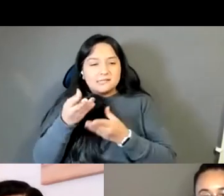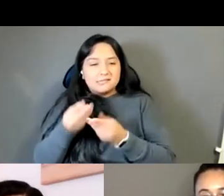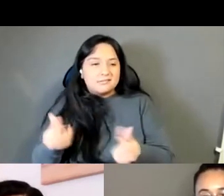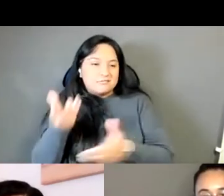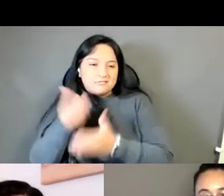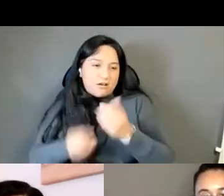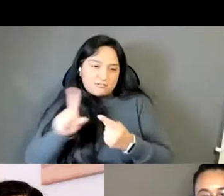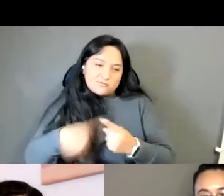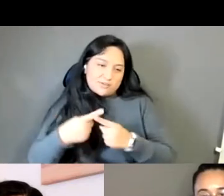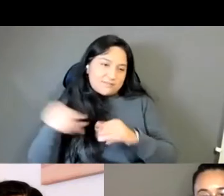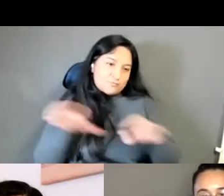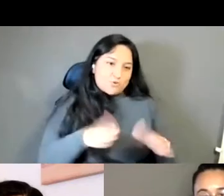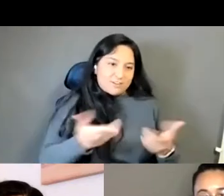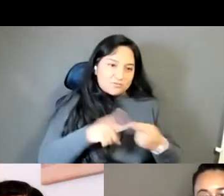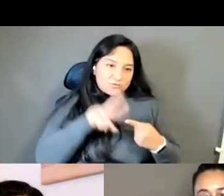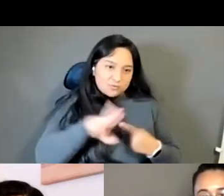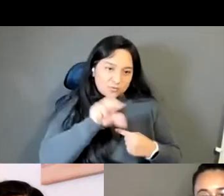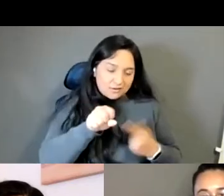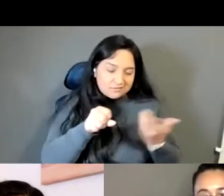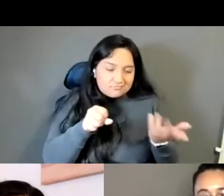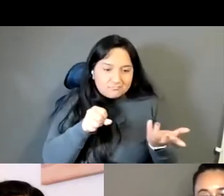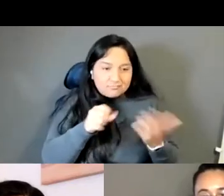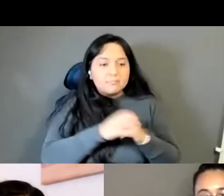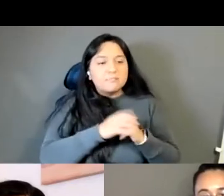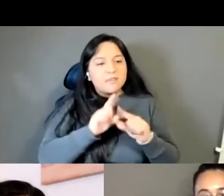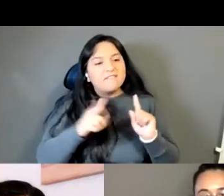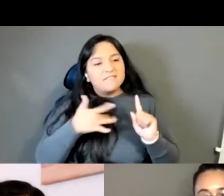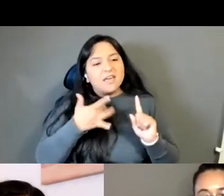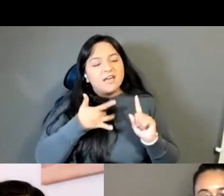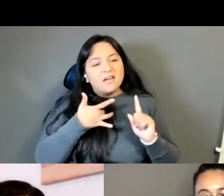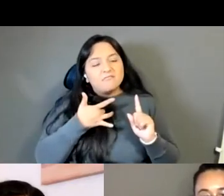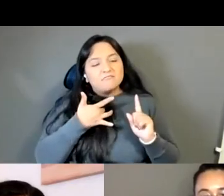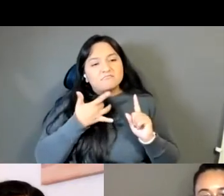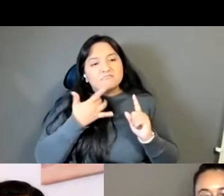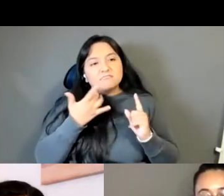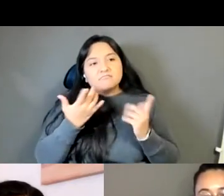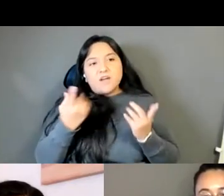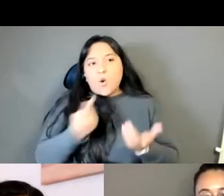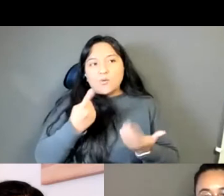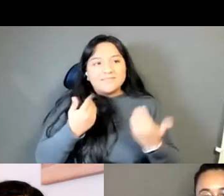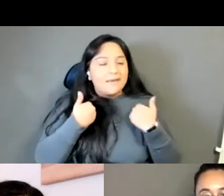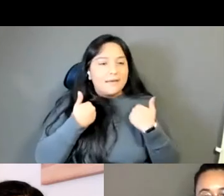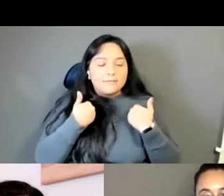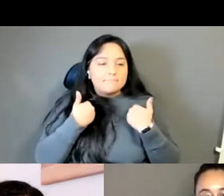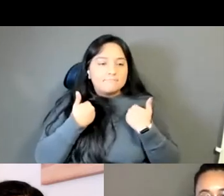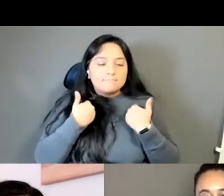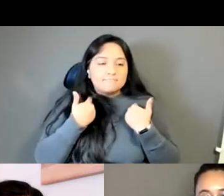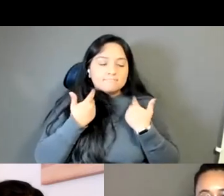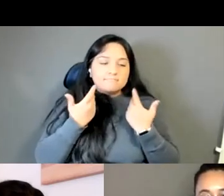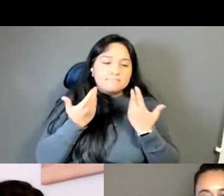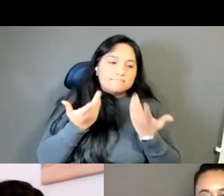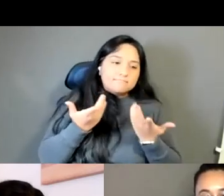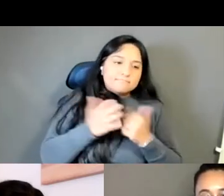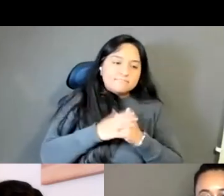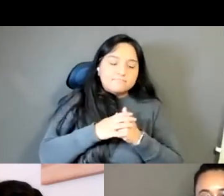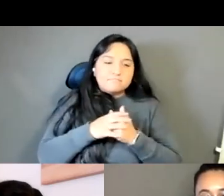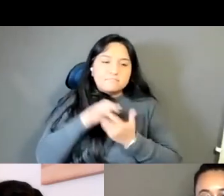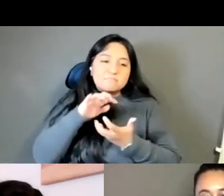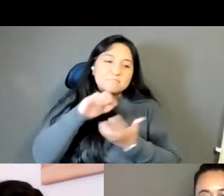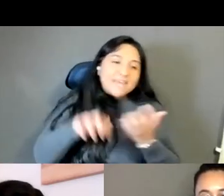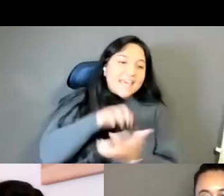I yeah I feel like I always had this like brim glish, but it's that was in my head and